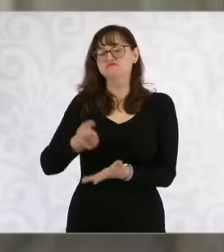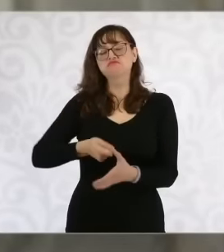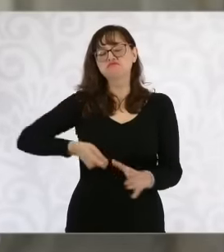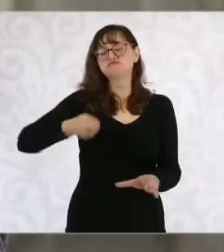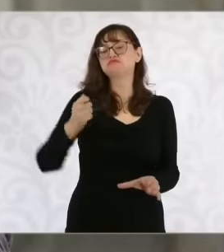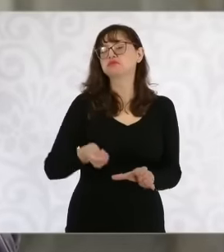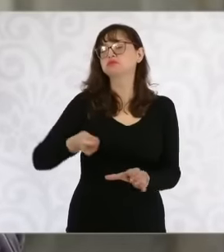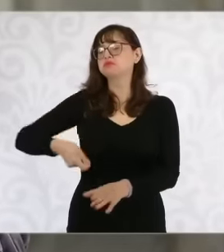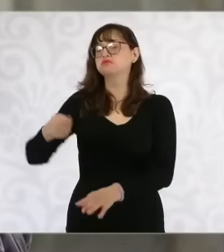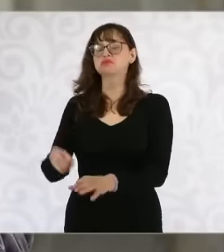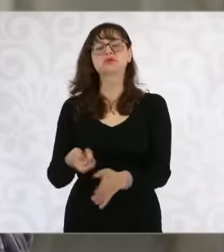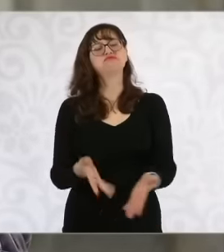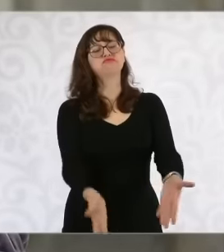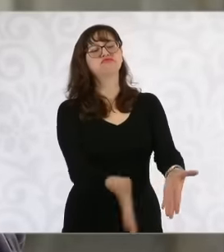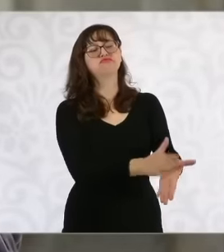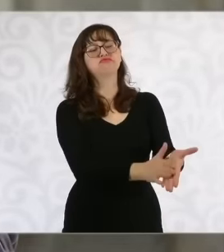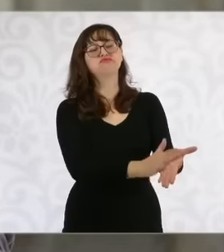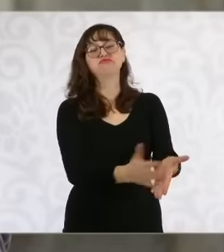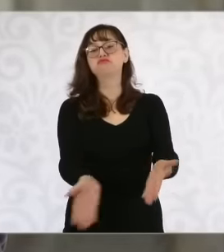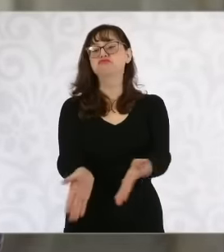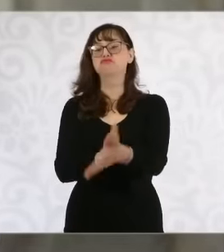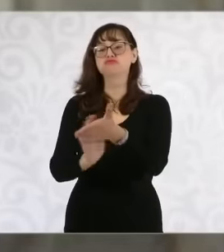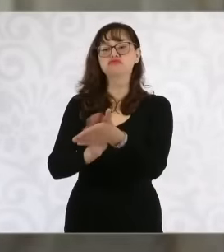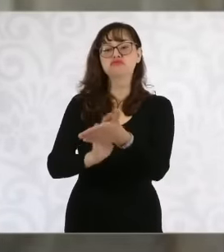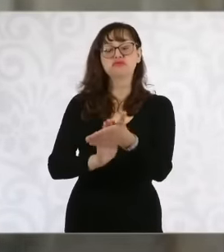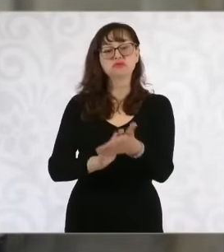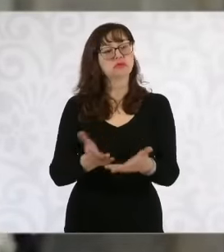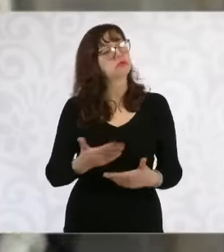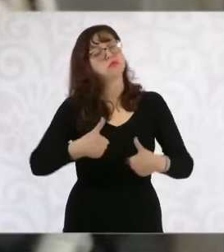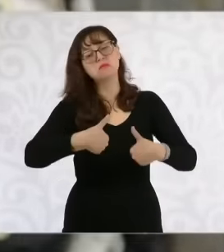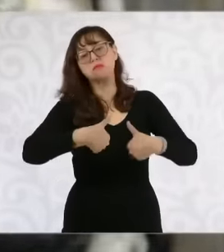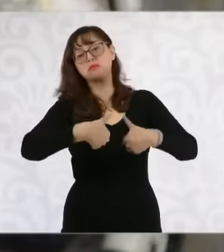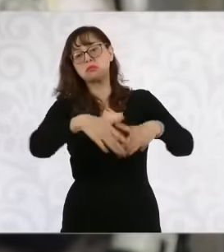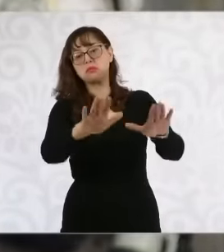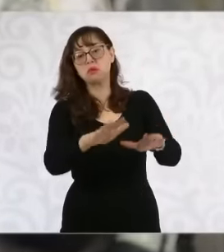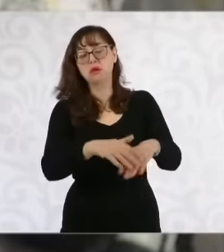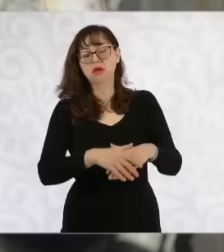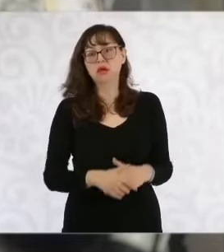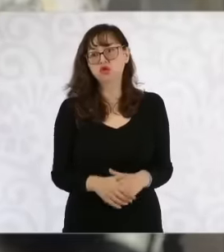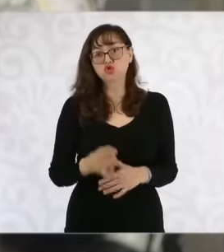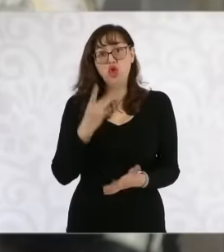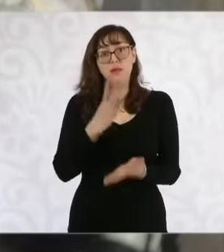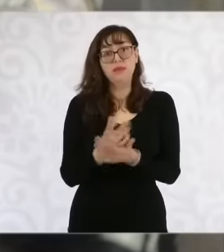first instance sentence while Javier Andrade Martínez voted against this means They